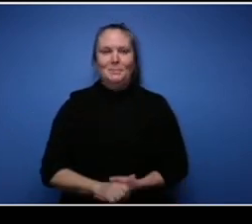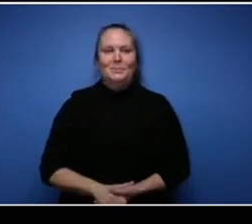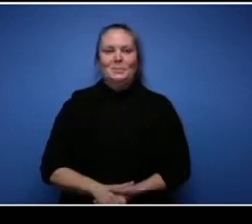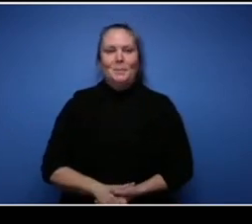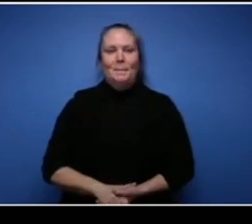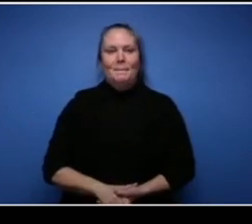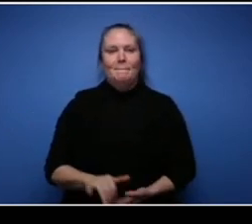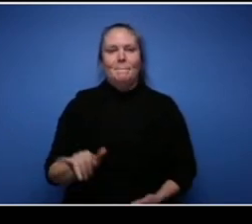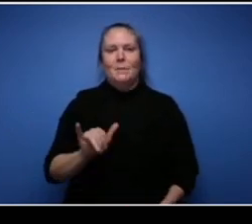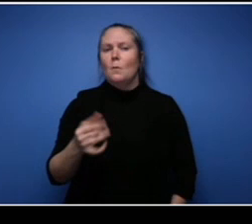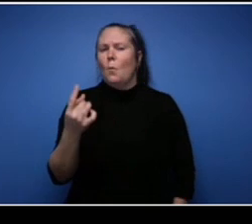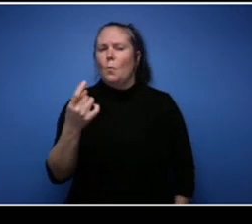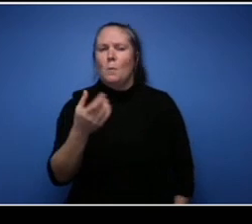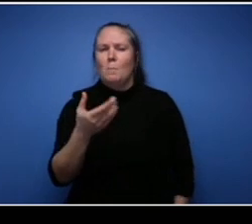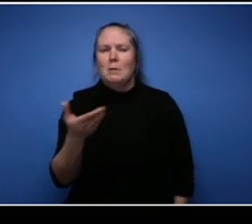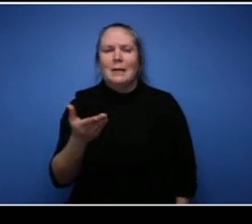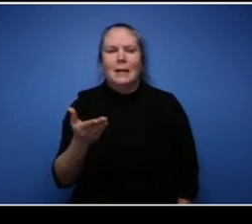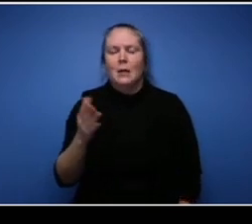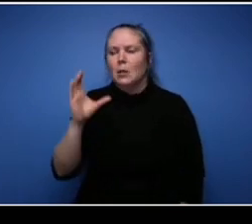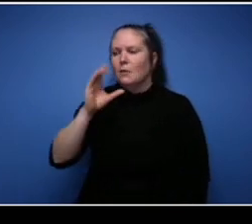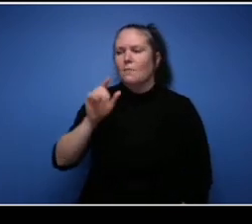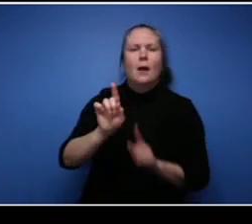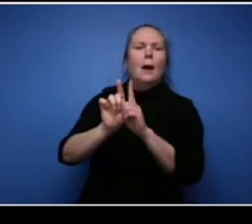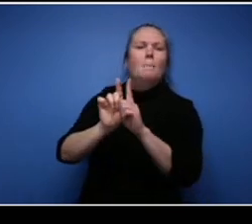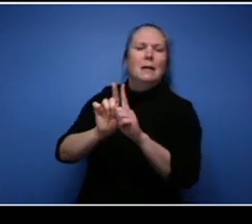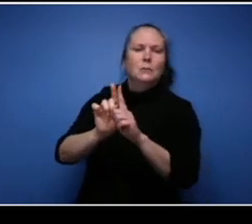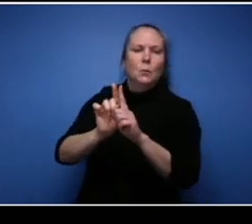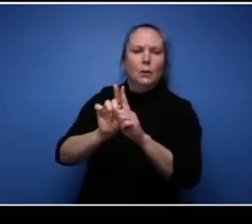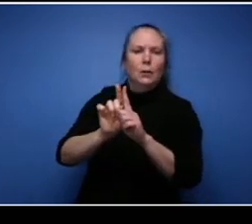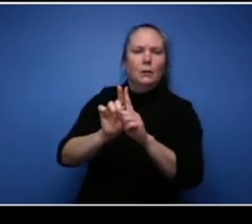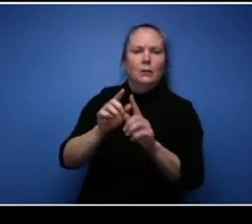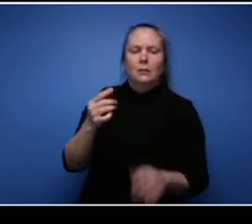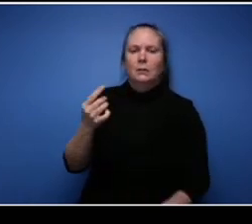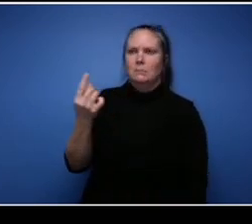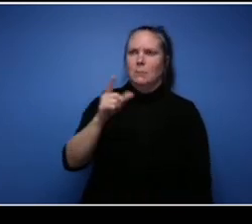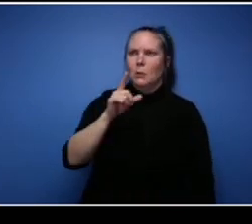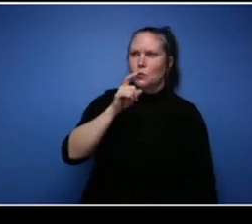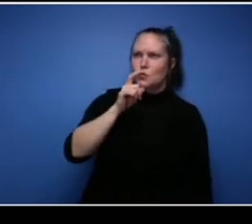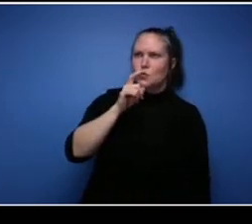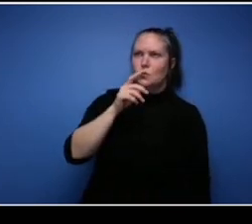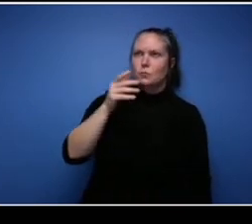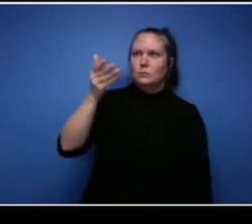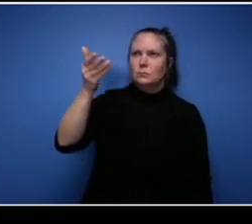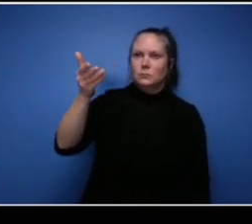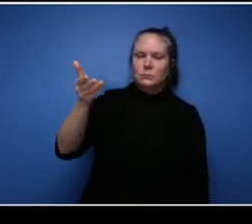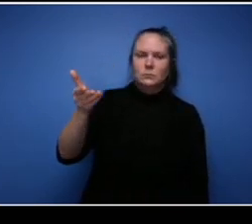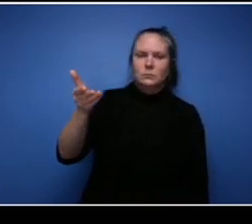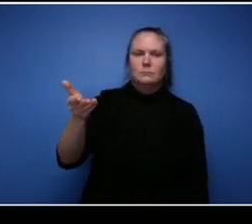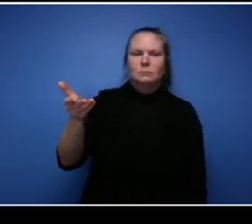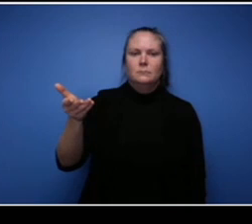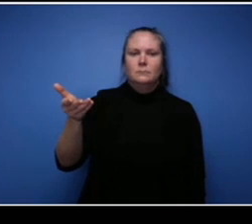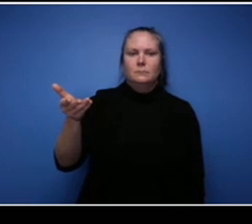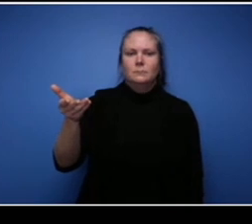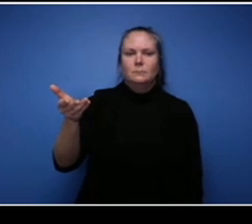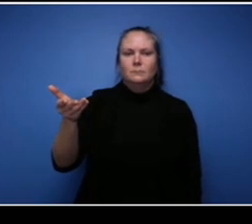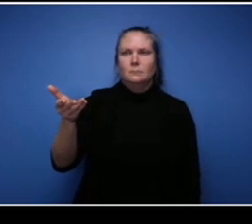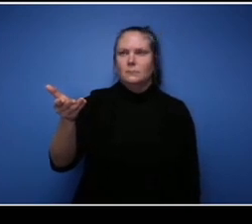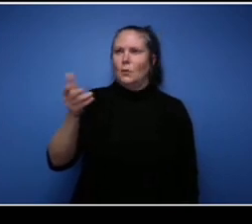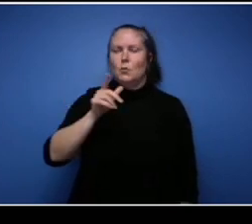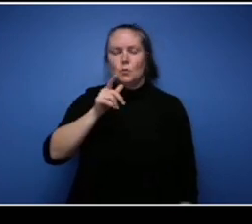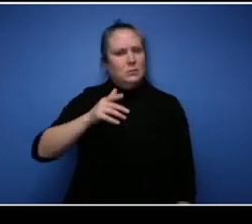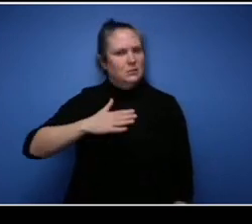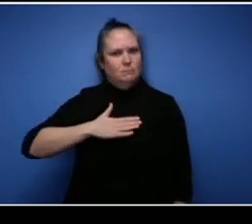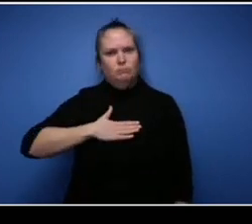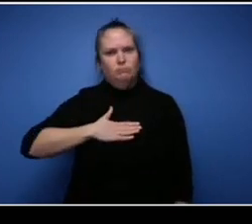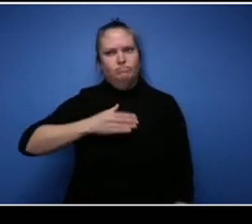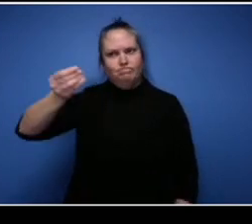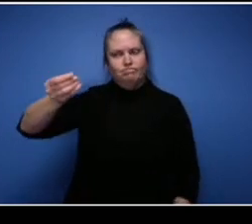Find someone that will really point out your weaknesses but also and then with your strength